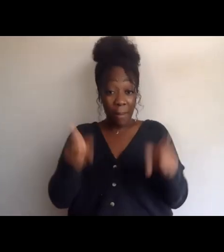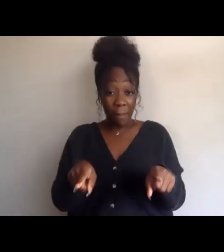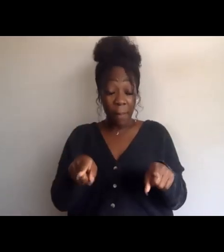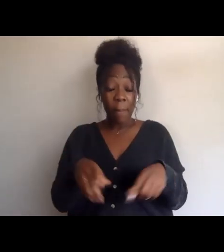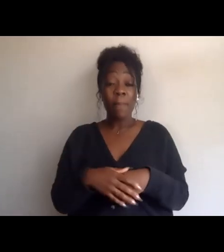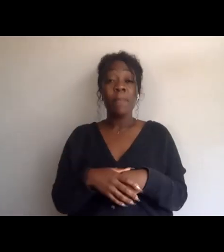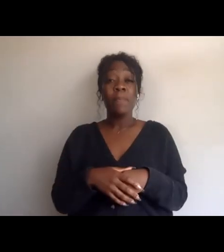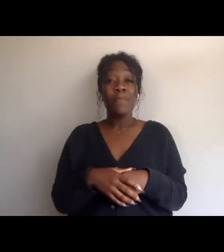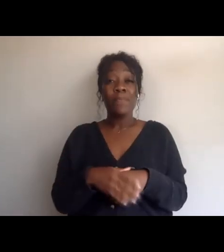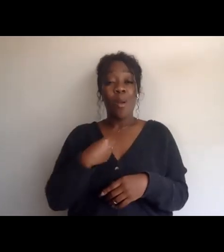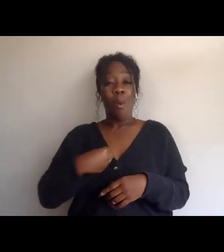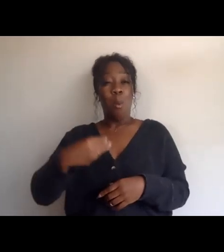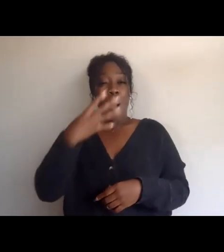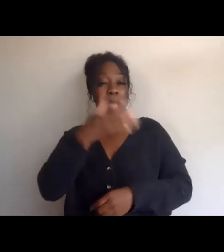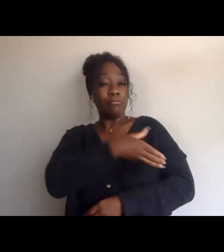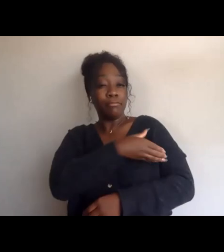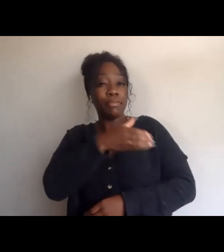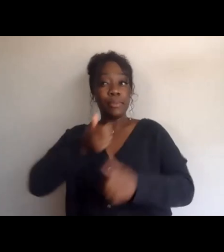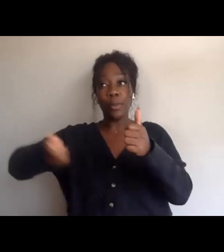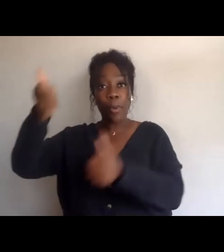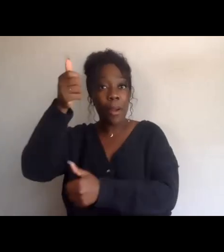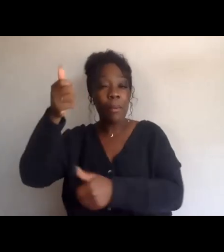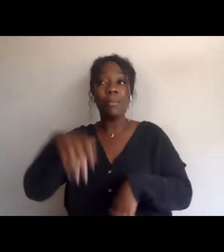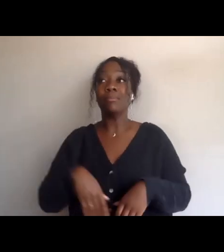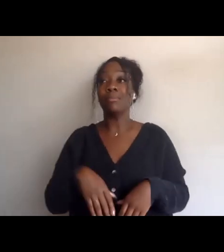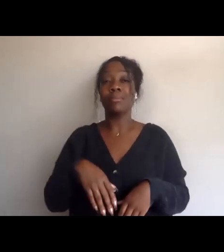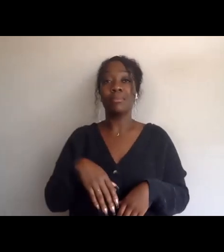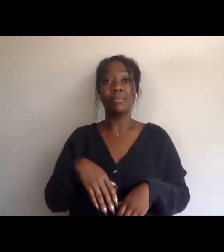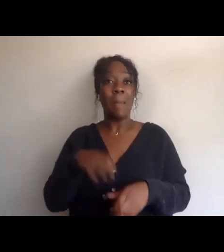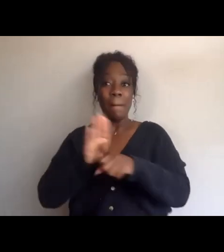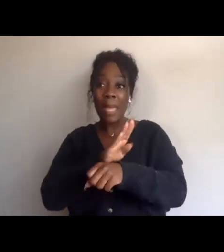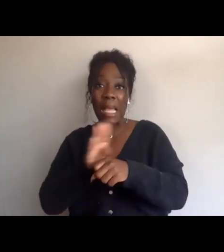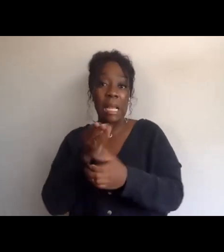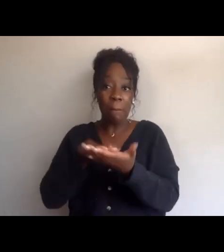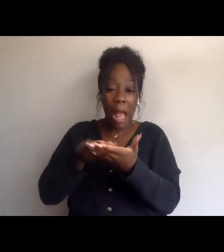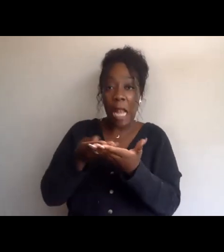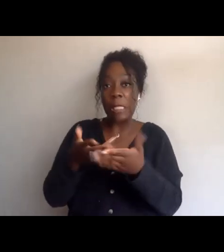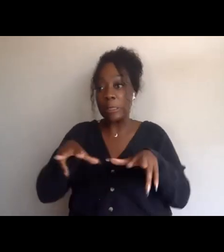White supremacist capitalism, white supremacist patriarchal hetero-normative capitalism,